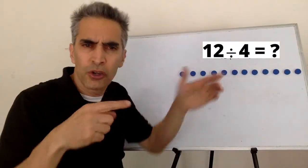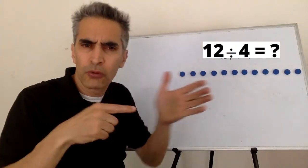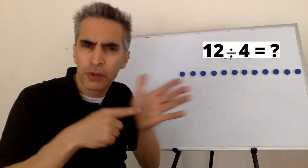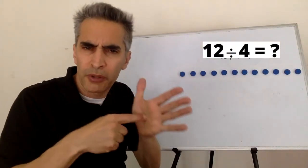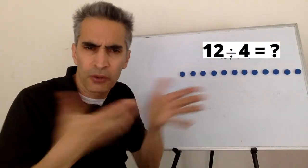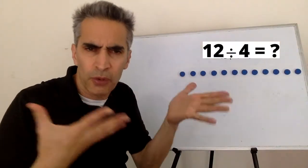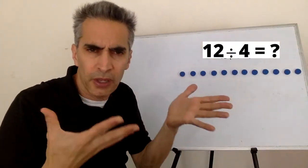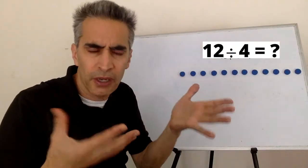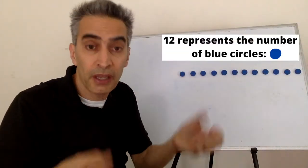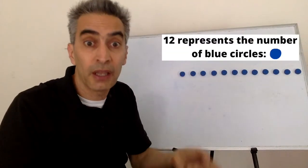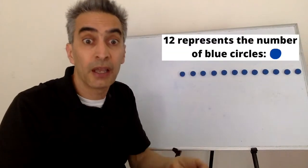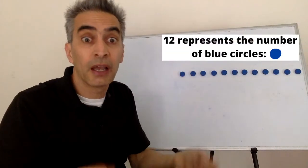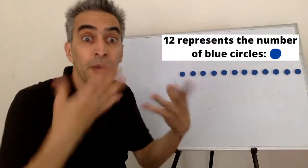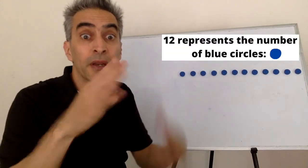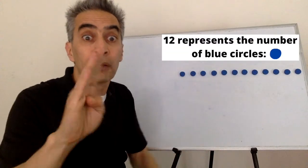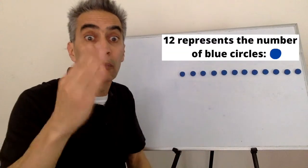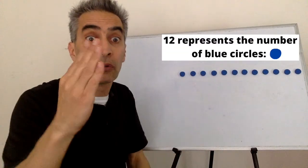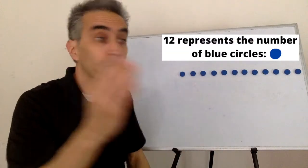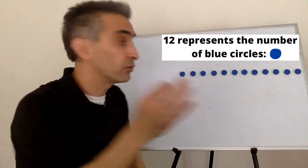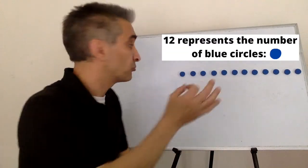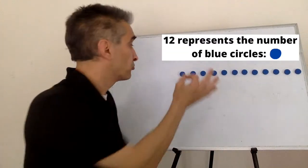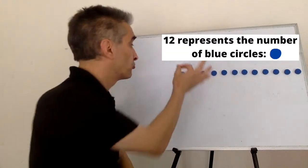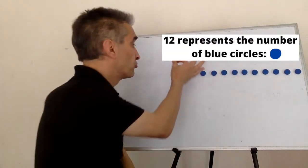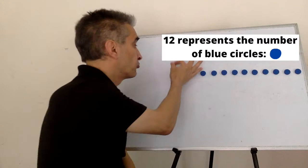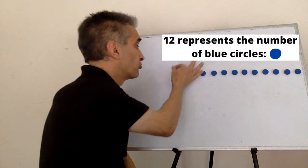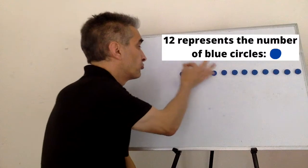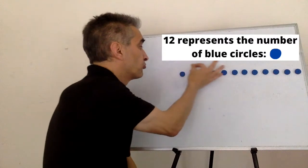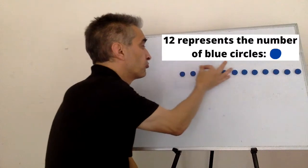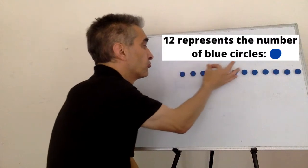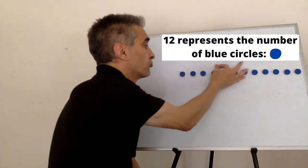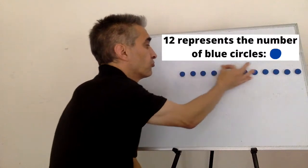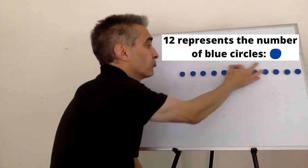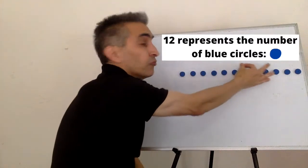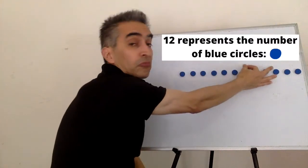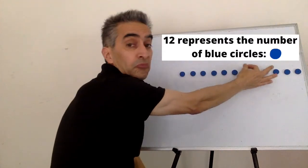This 12 represents each of the blue circles.